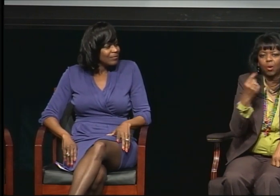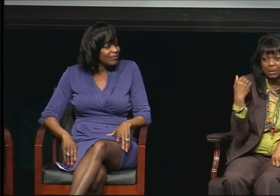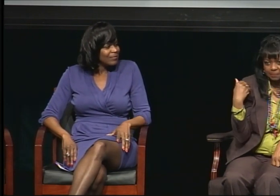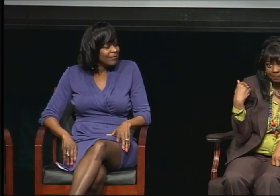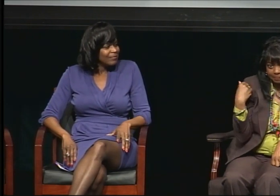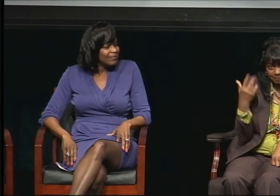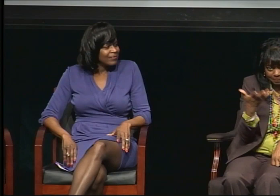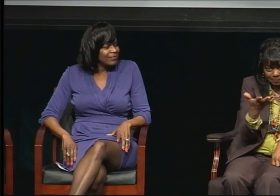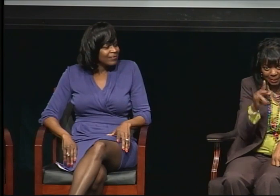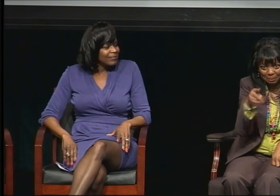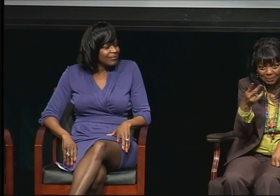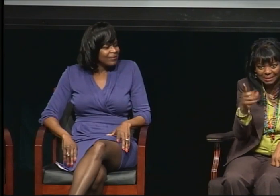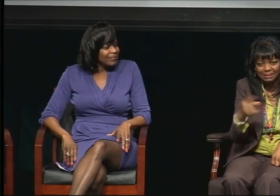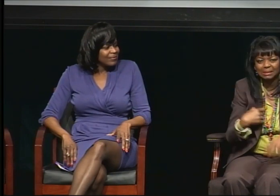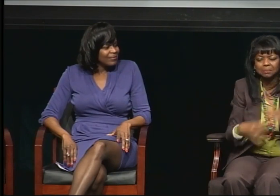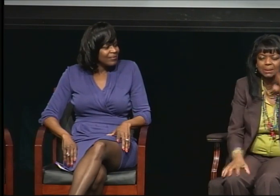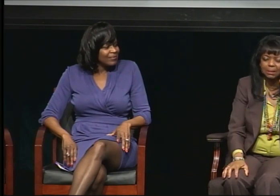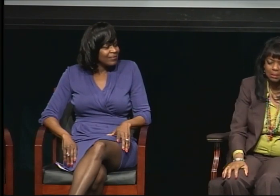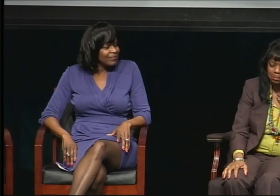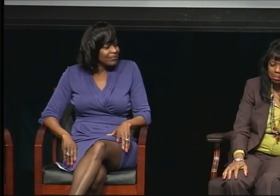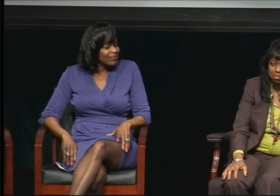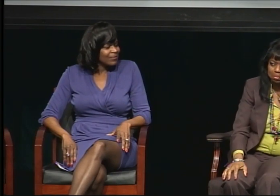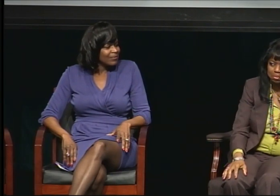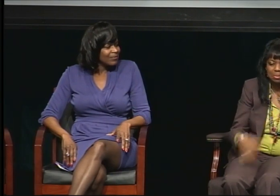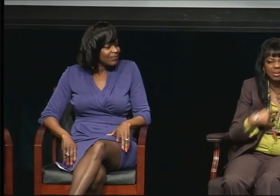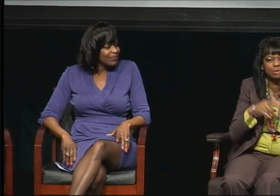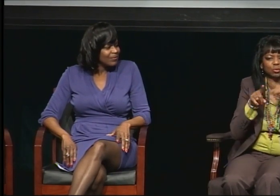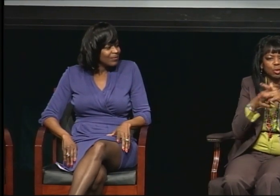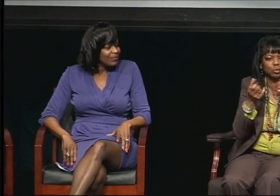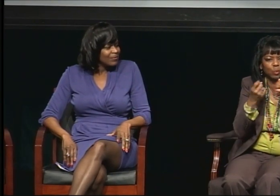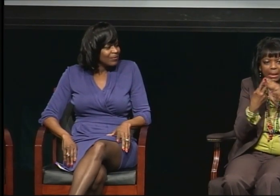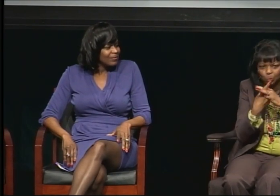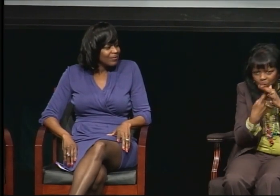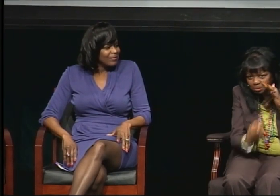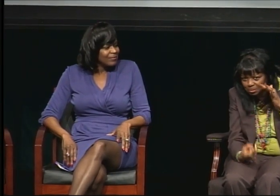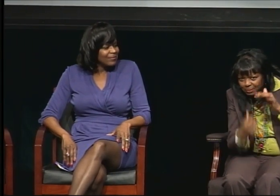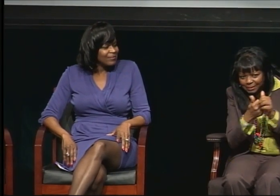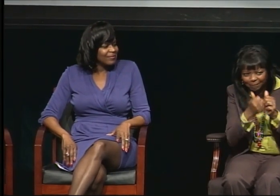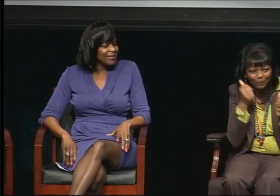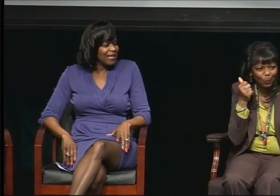and any time I would see Glenn I would go the other way.